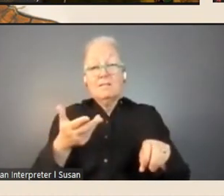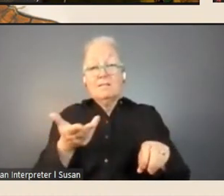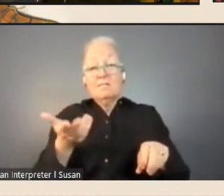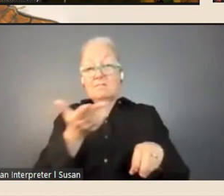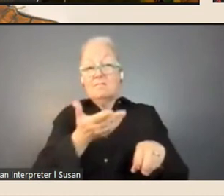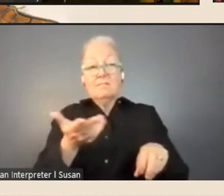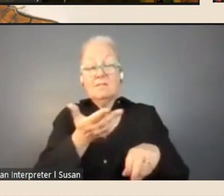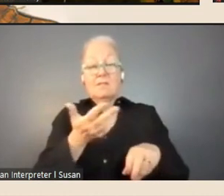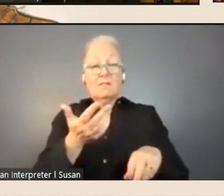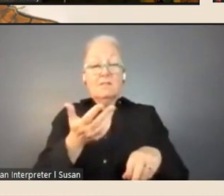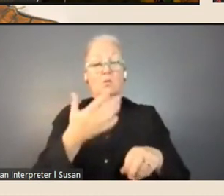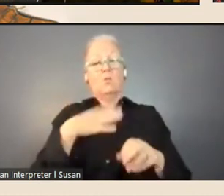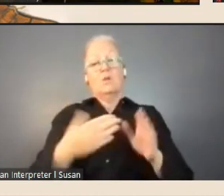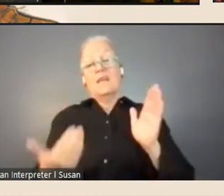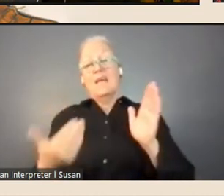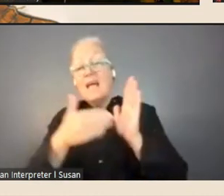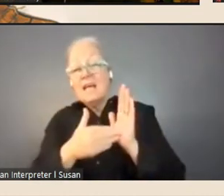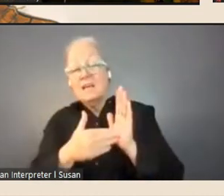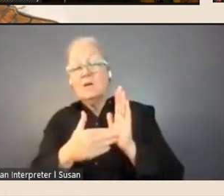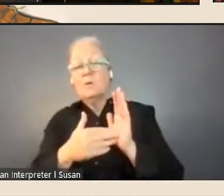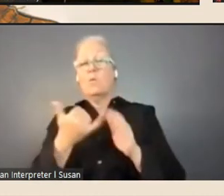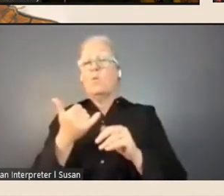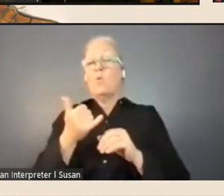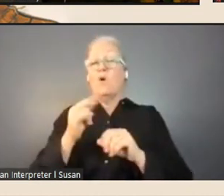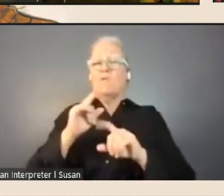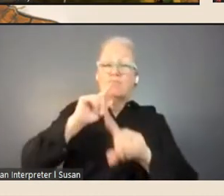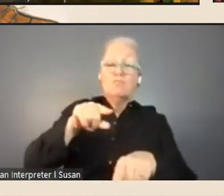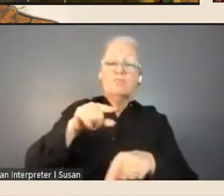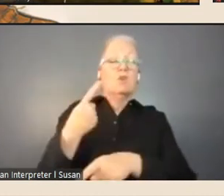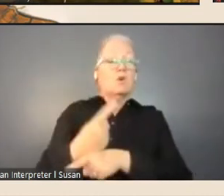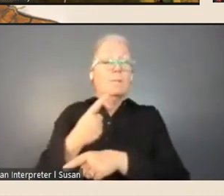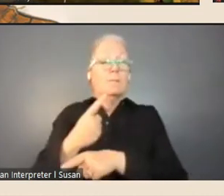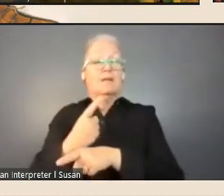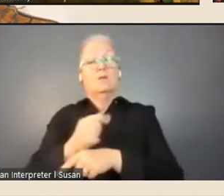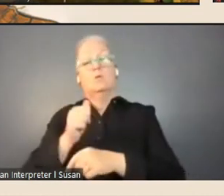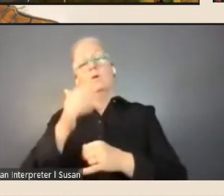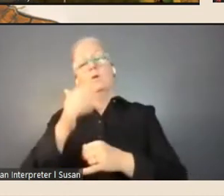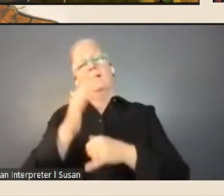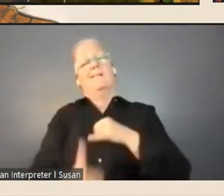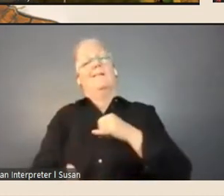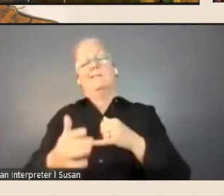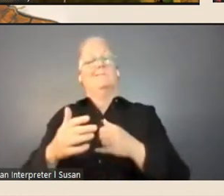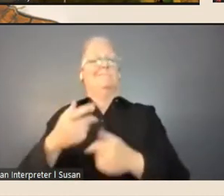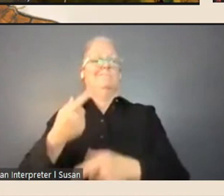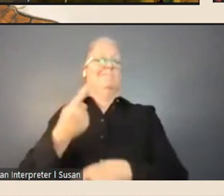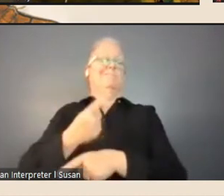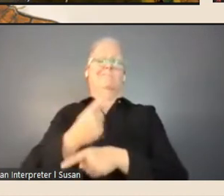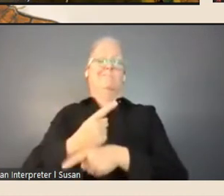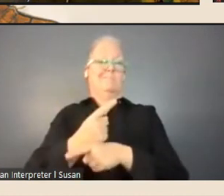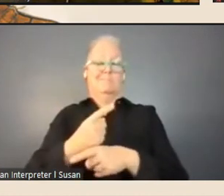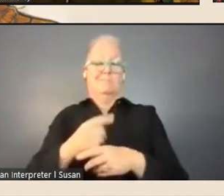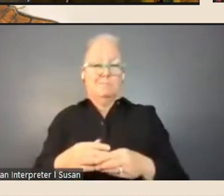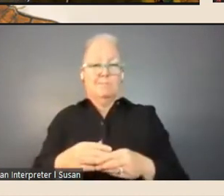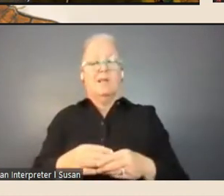add or comment on as a final word of support at this point other than the generalised support that